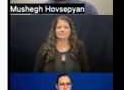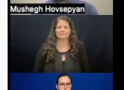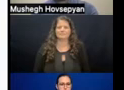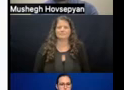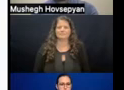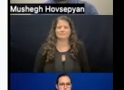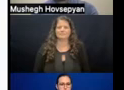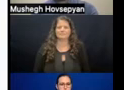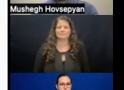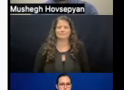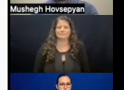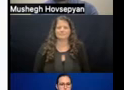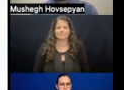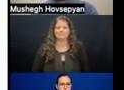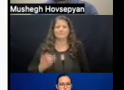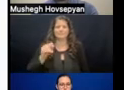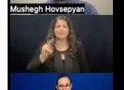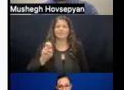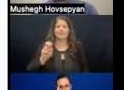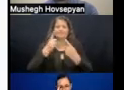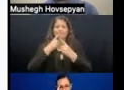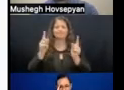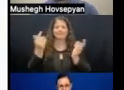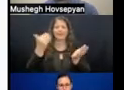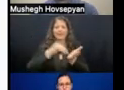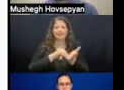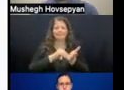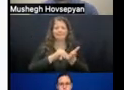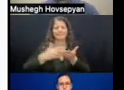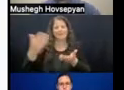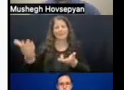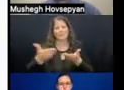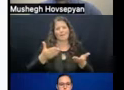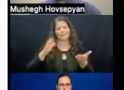Welcome to COSP15 Virtual Side Event. Our event will beginning now.